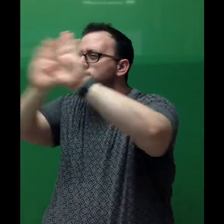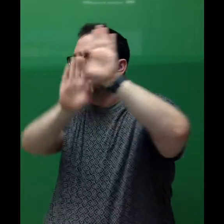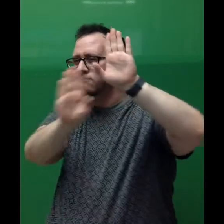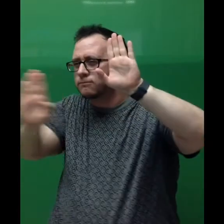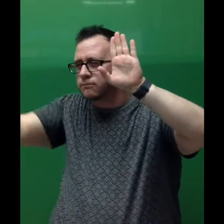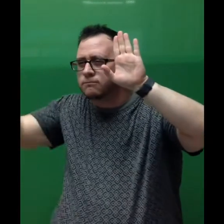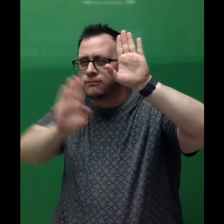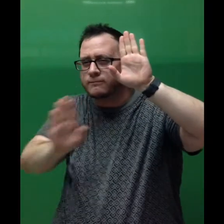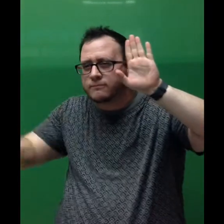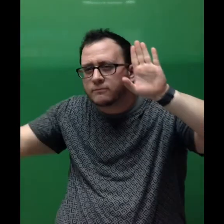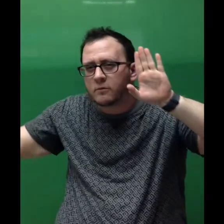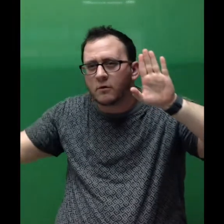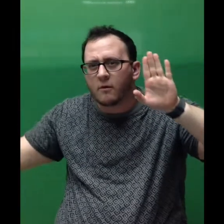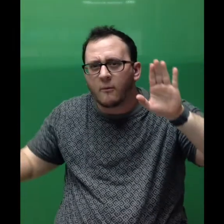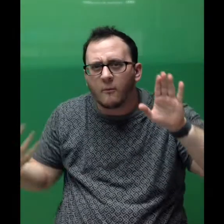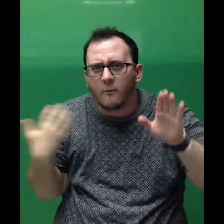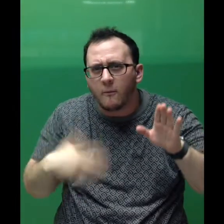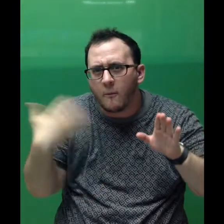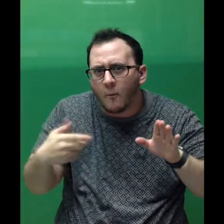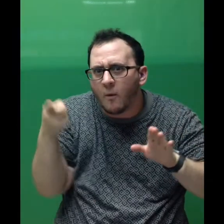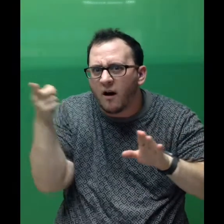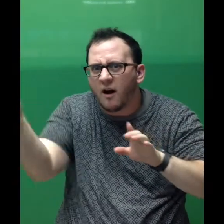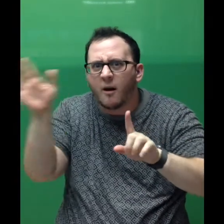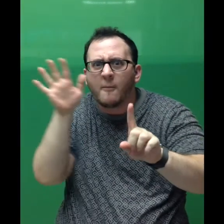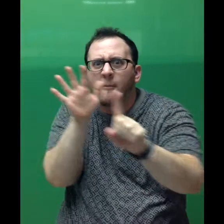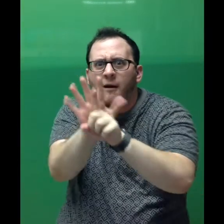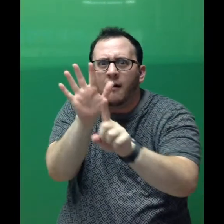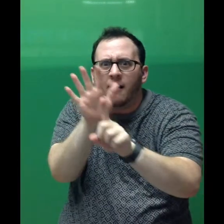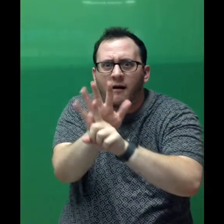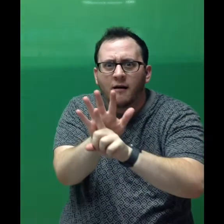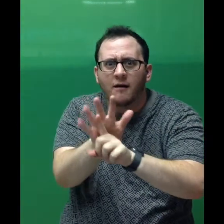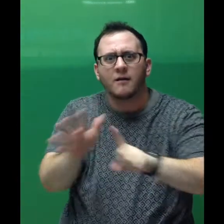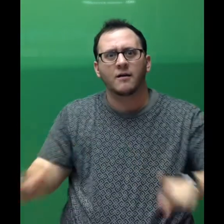Vashti's many dots made quite a splash.